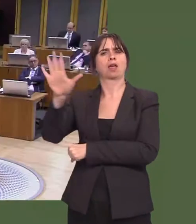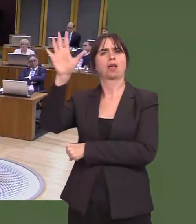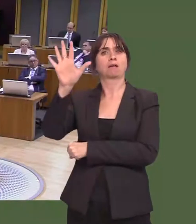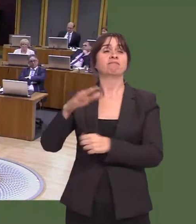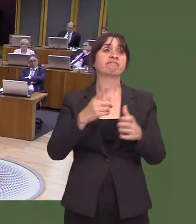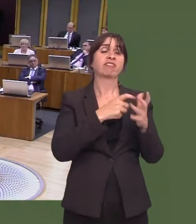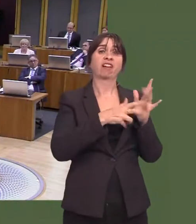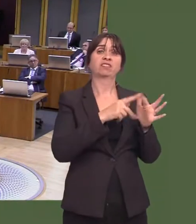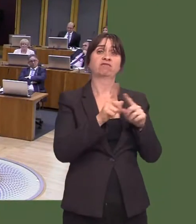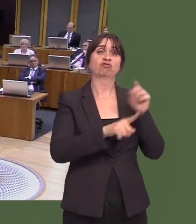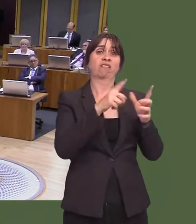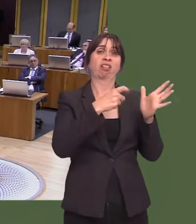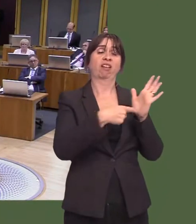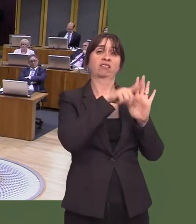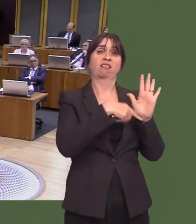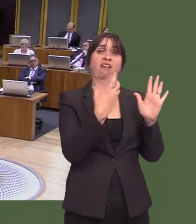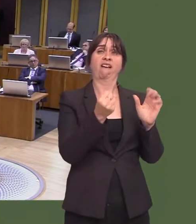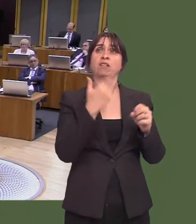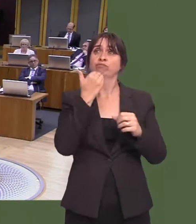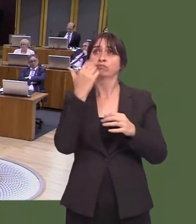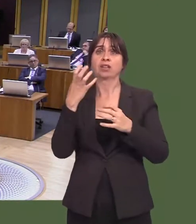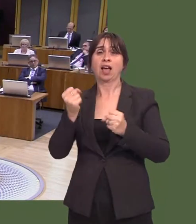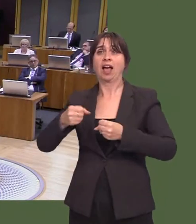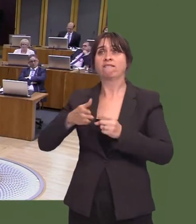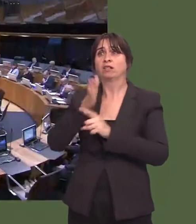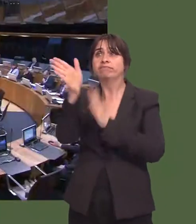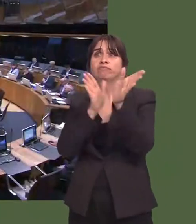been identified in Montgomeryshire. Russell George: Thank you, First Minister.